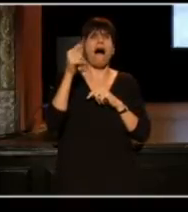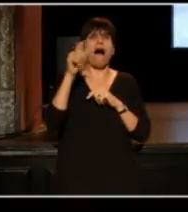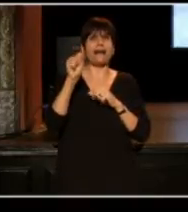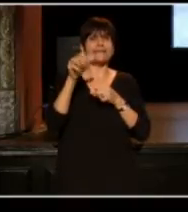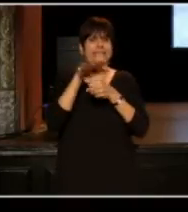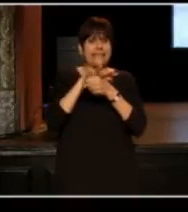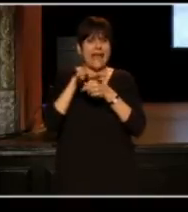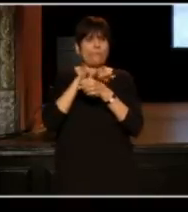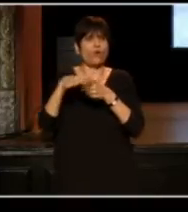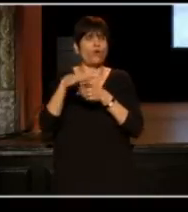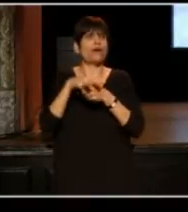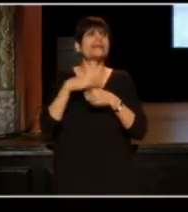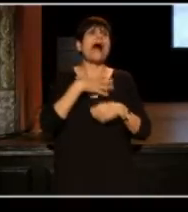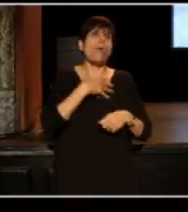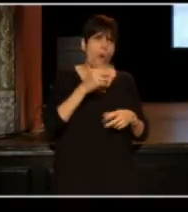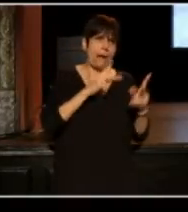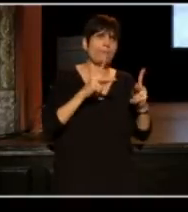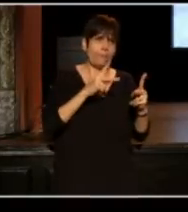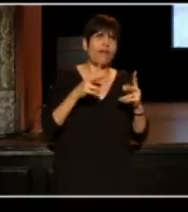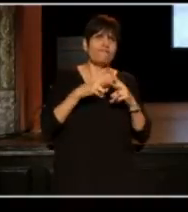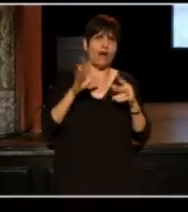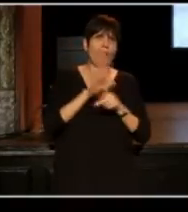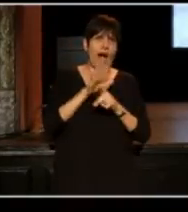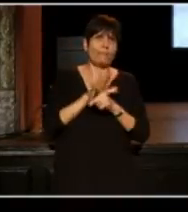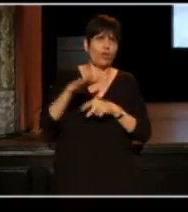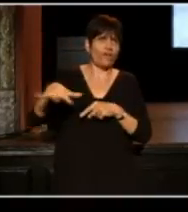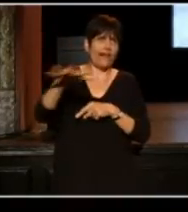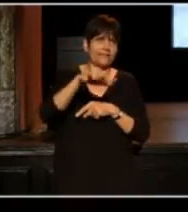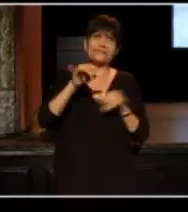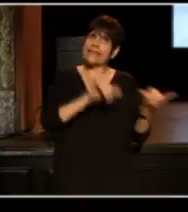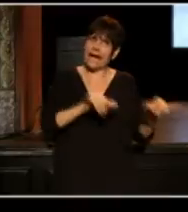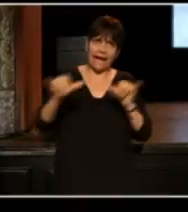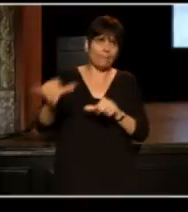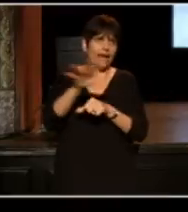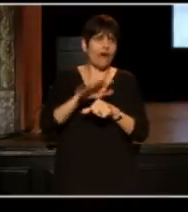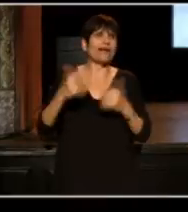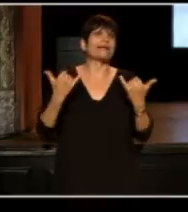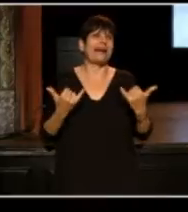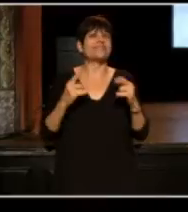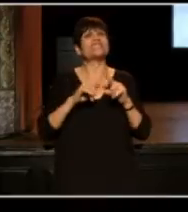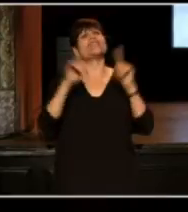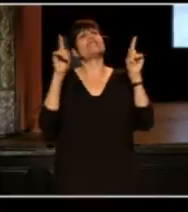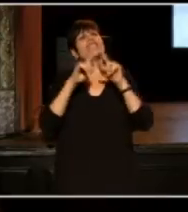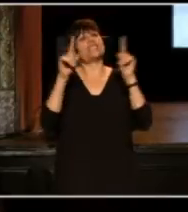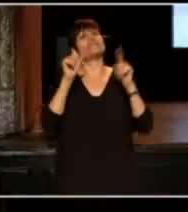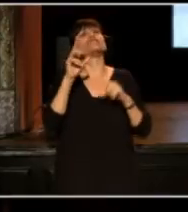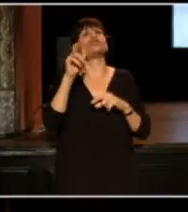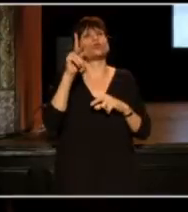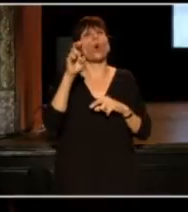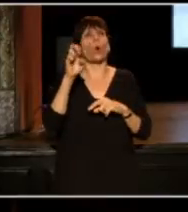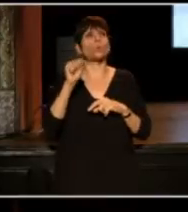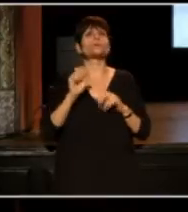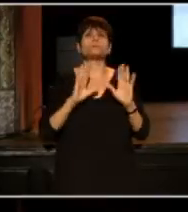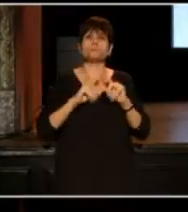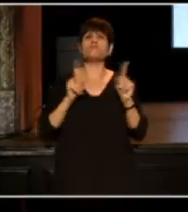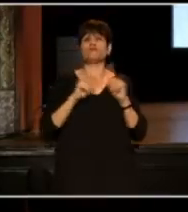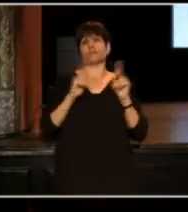Now, white people are very popular in that same neighbourhood. It's different, different show. Different strokes.